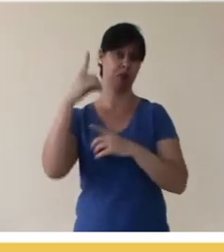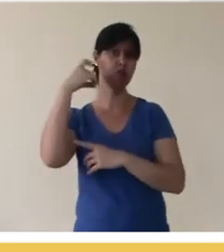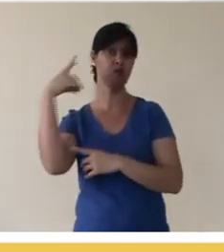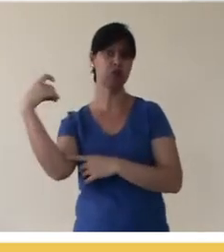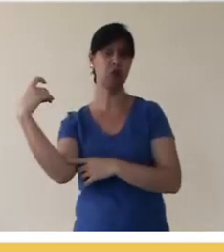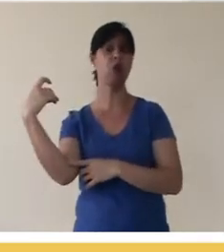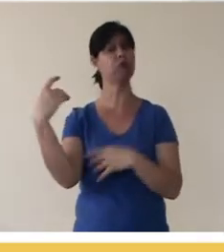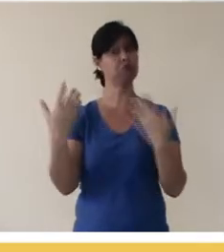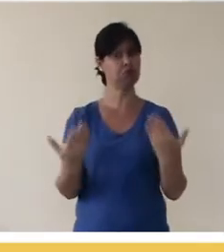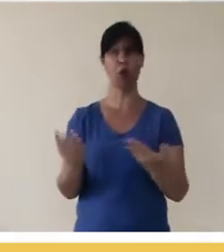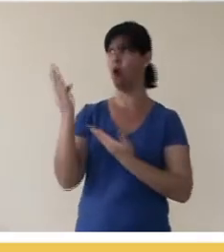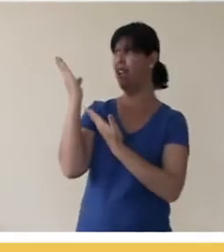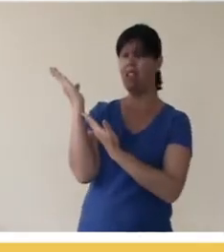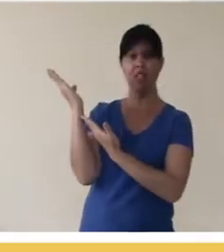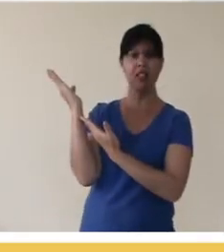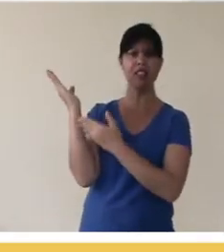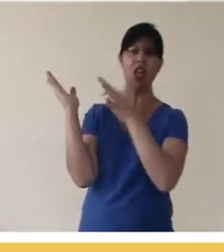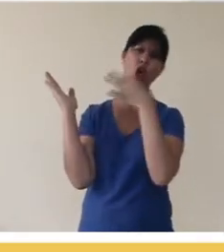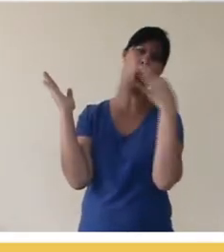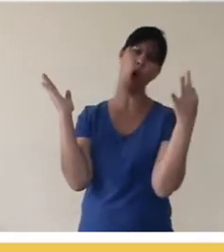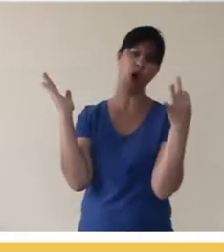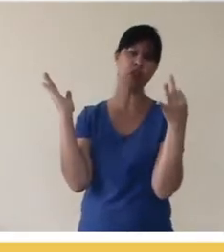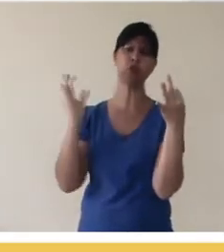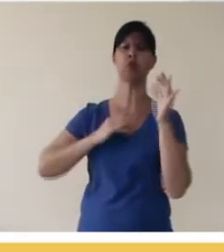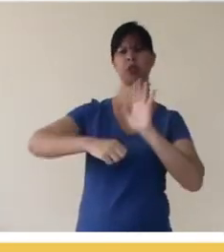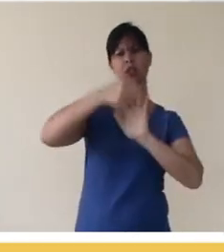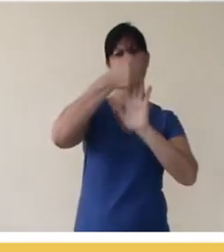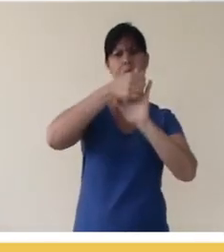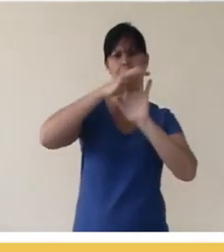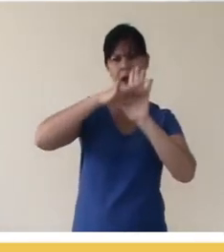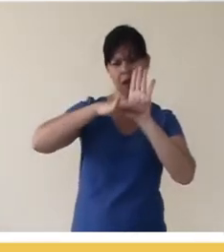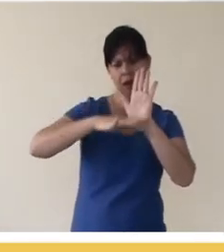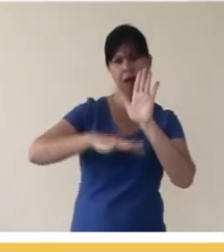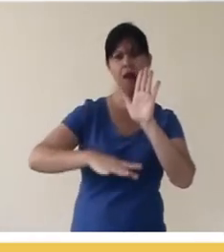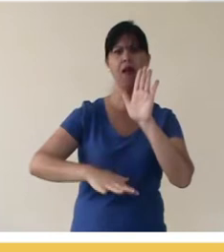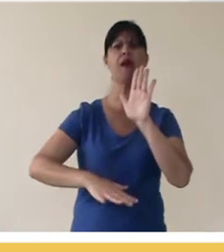a sound production and Freesound also has a very large file of